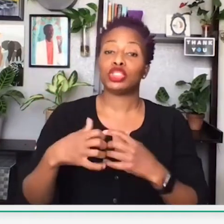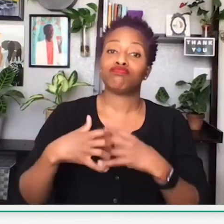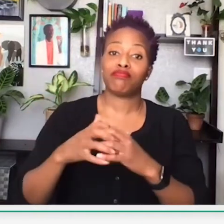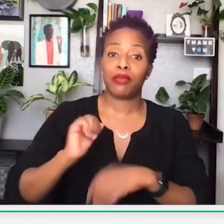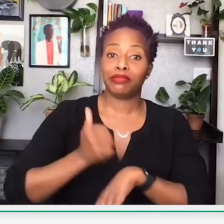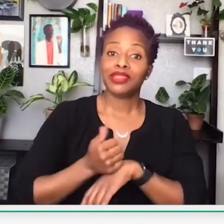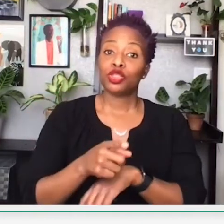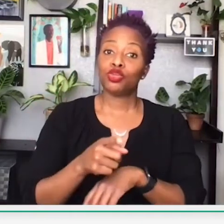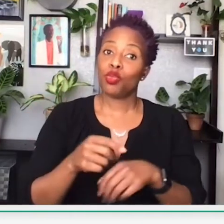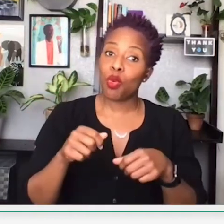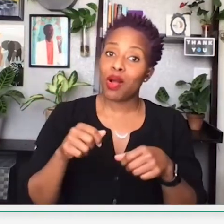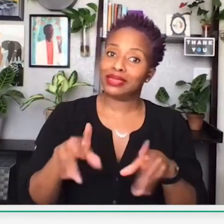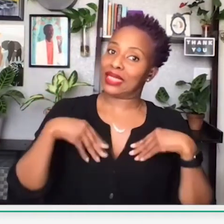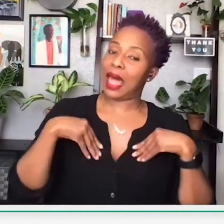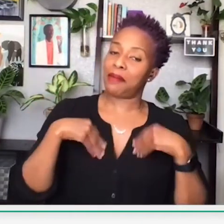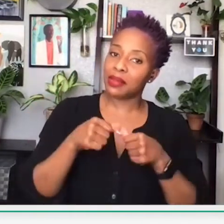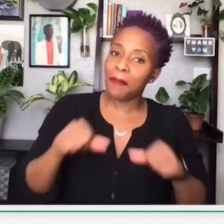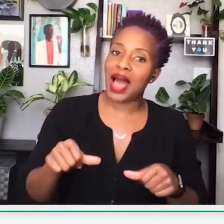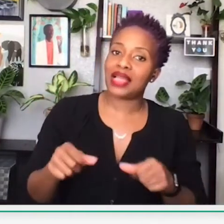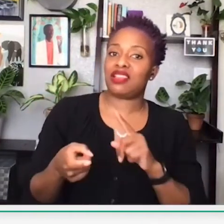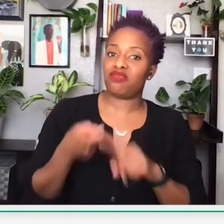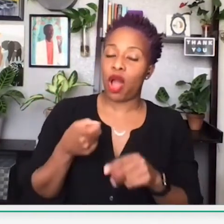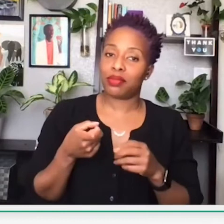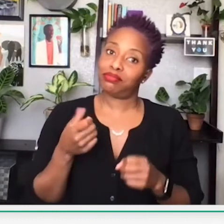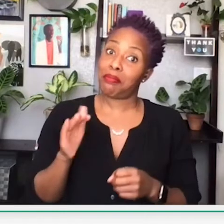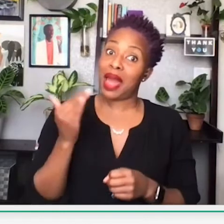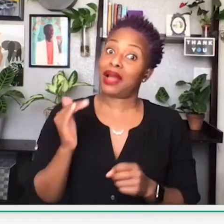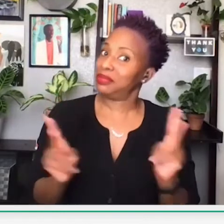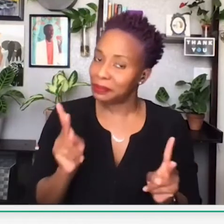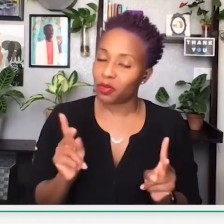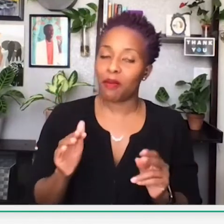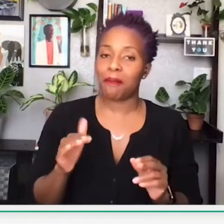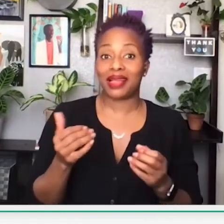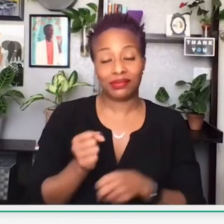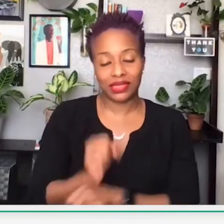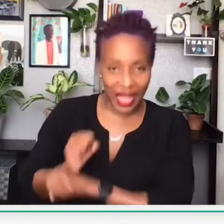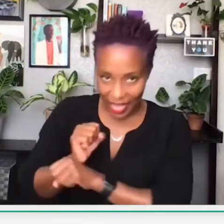And Freedman’s Savings Bank was the first bank that would accept deposits from